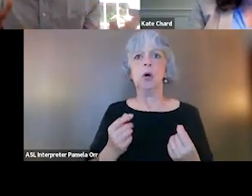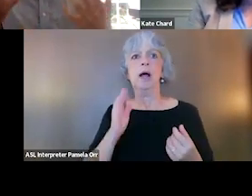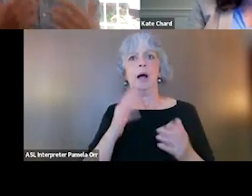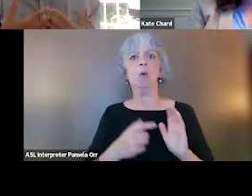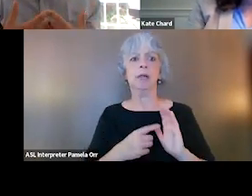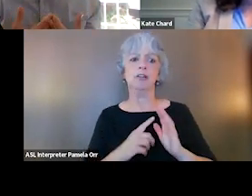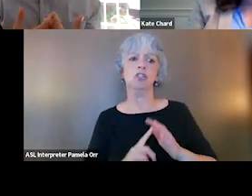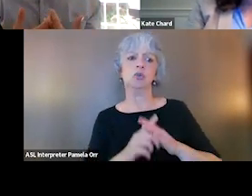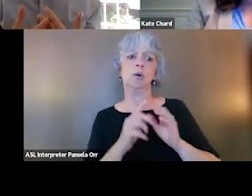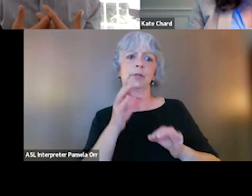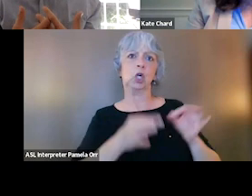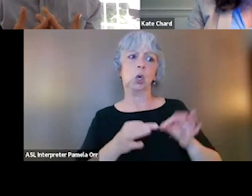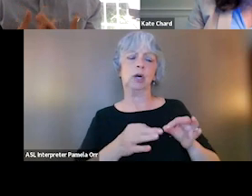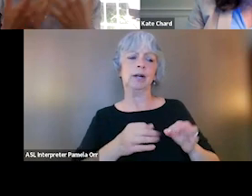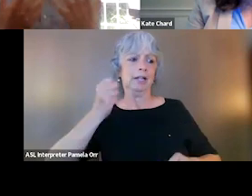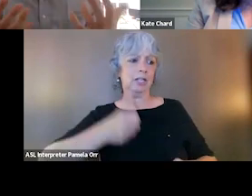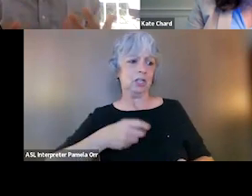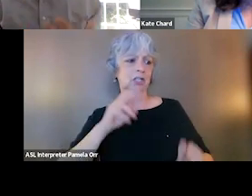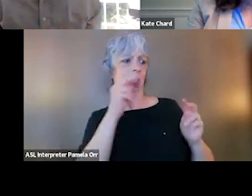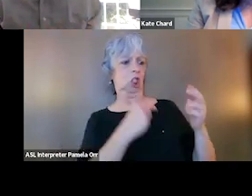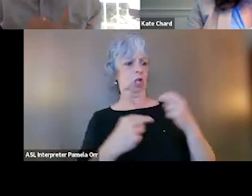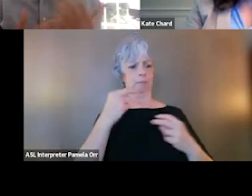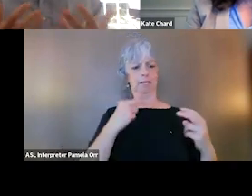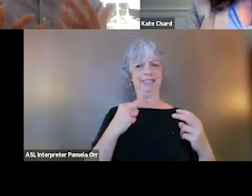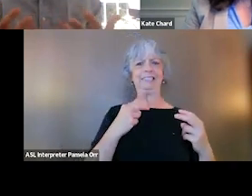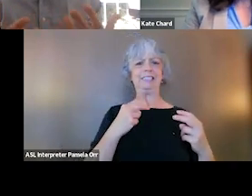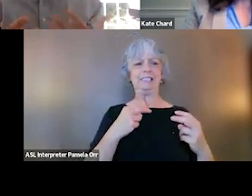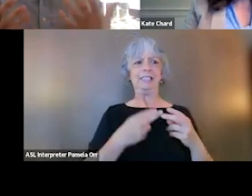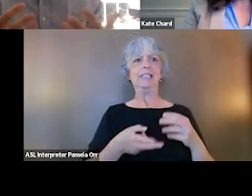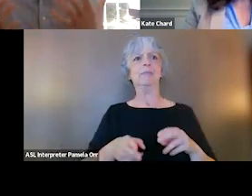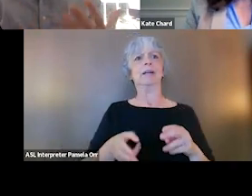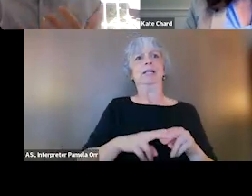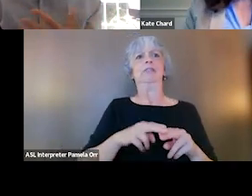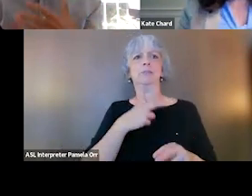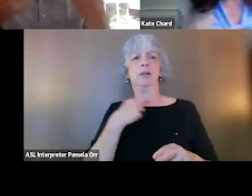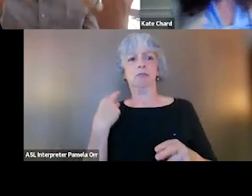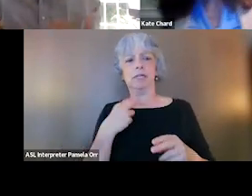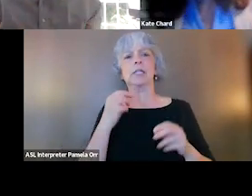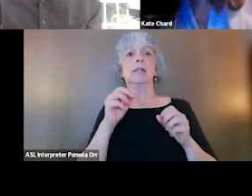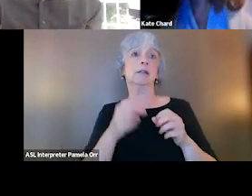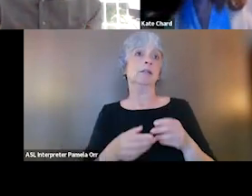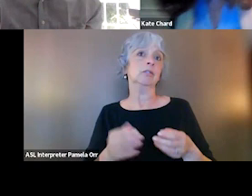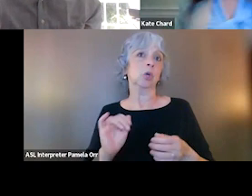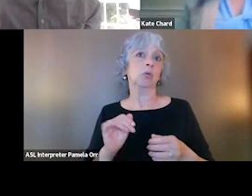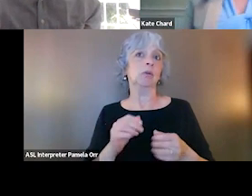and how the judge or the court team might respond, that really increases risk of a lot of things, including potential increased suicidal ideation.